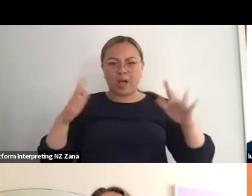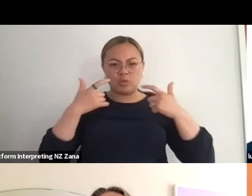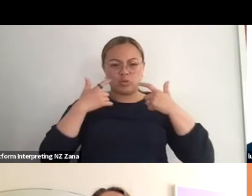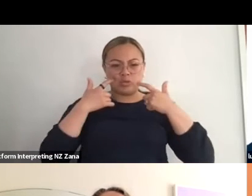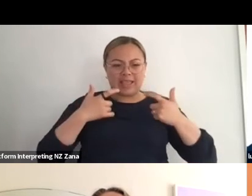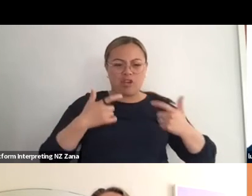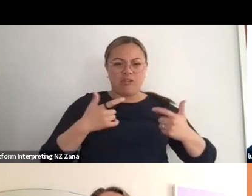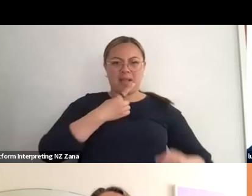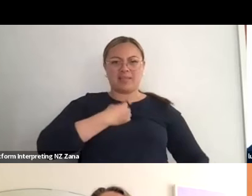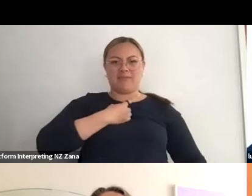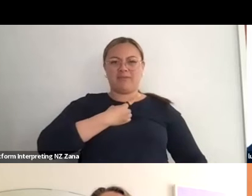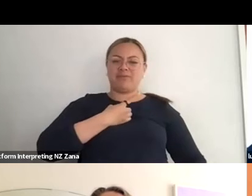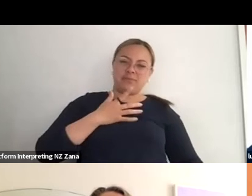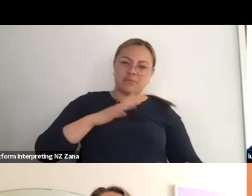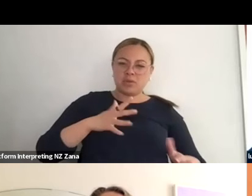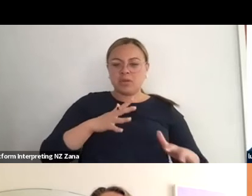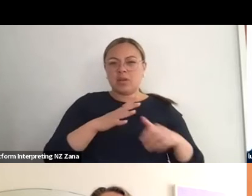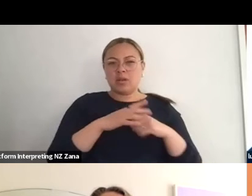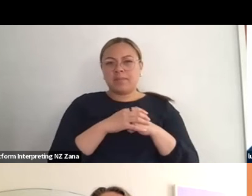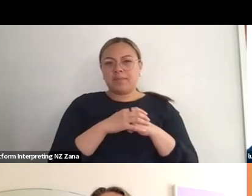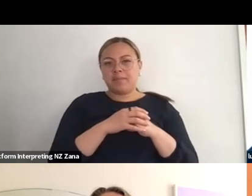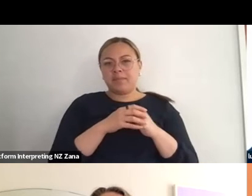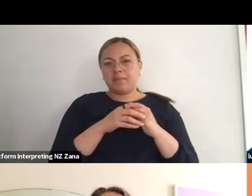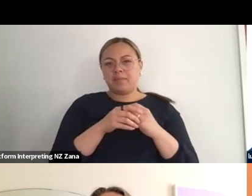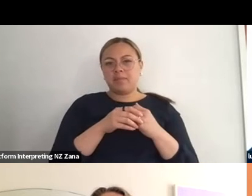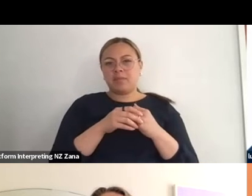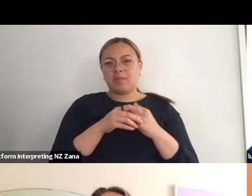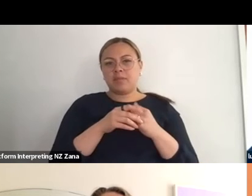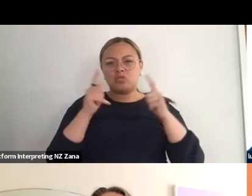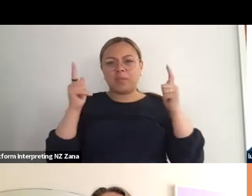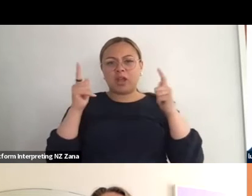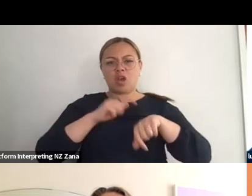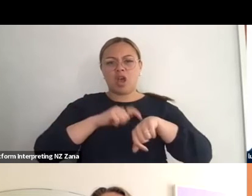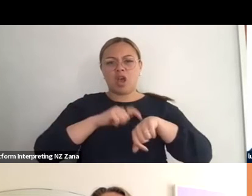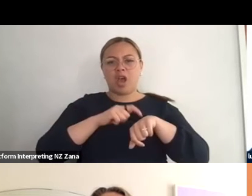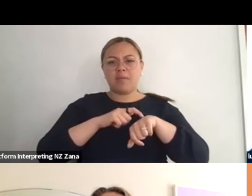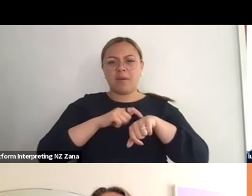and that I spend so much of my time trying to make sure that everyone else is okay.